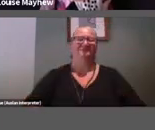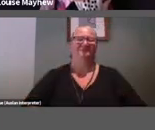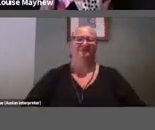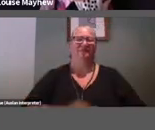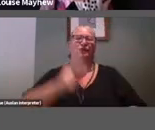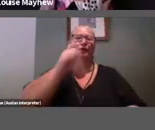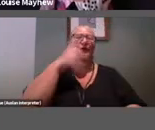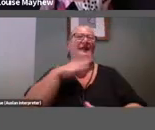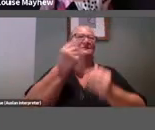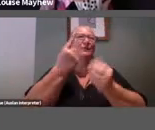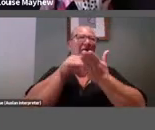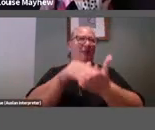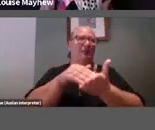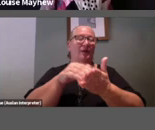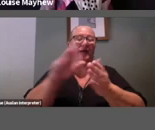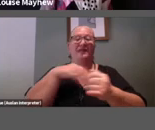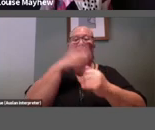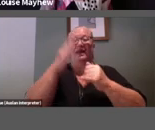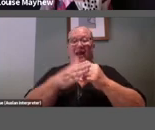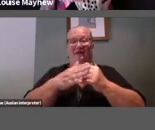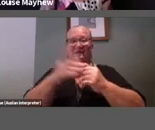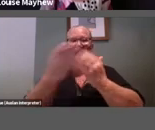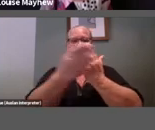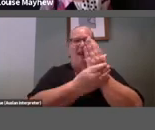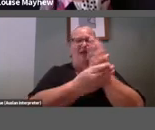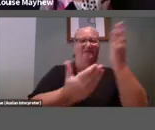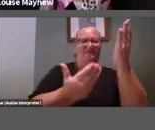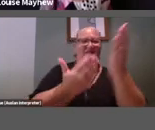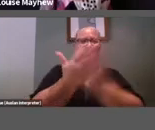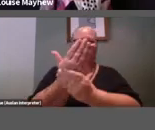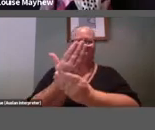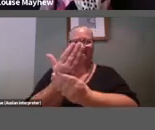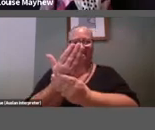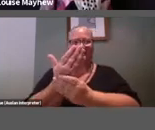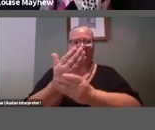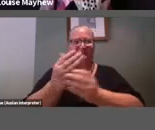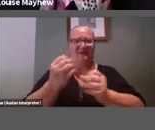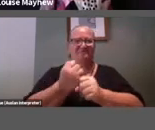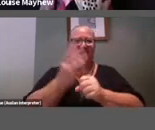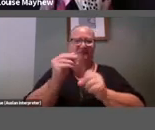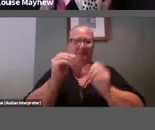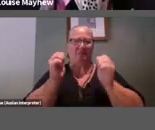And finally done a pair of gloves, or make crab hands from cardboard.